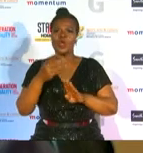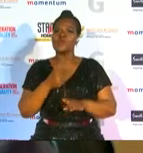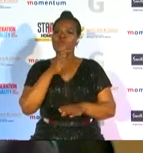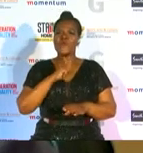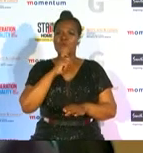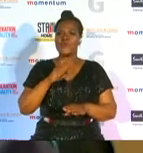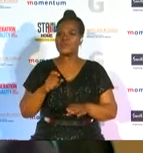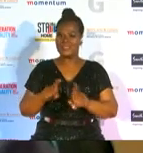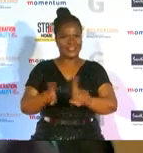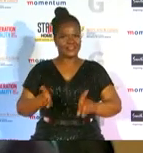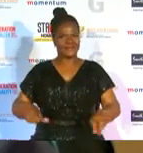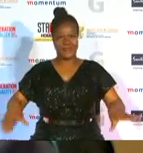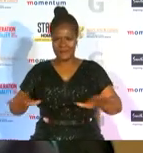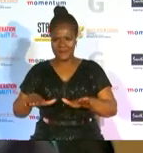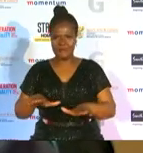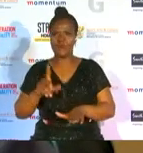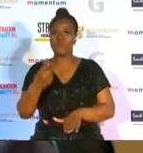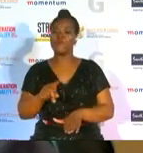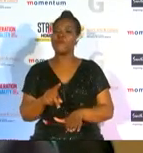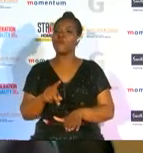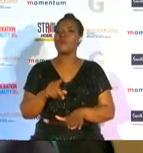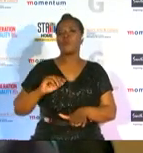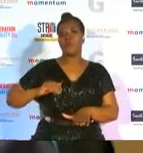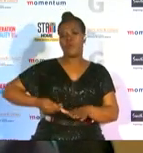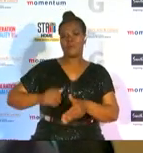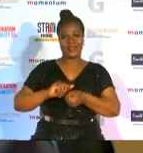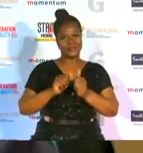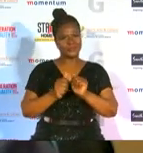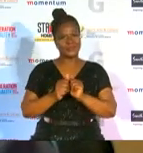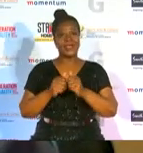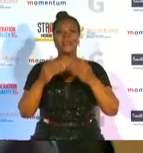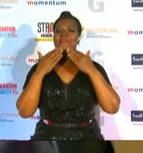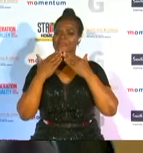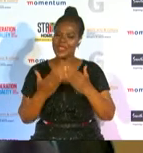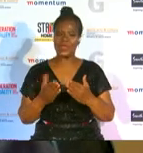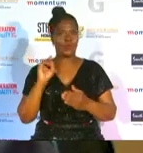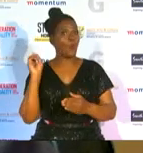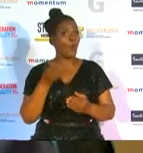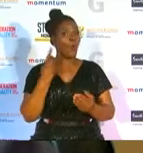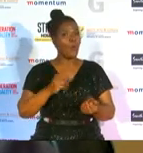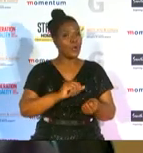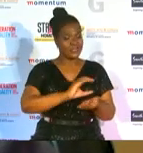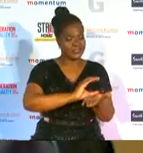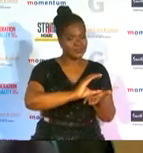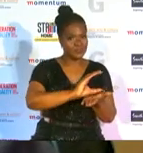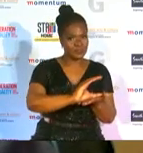of women in sport thanks to all the sponsors and all those